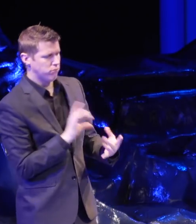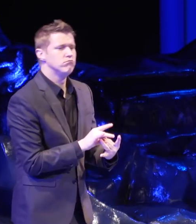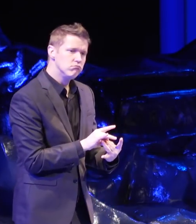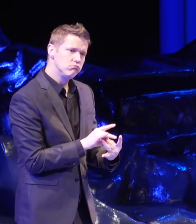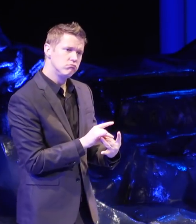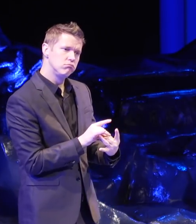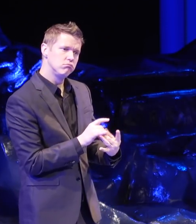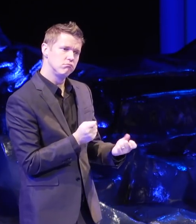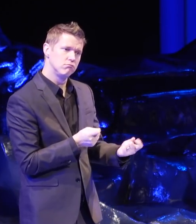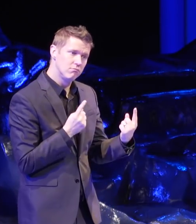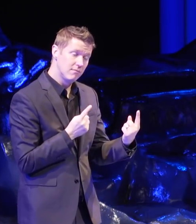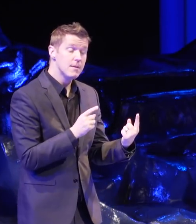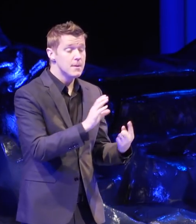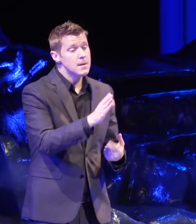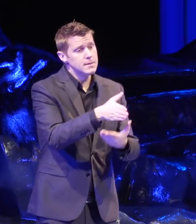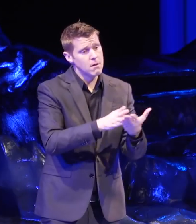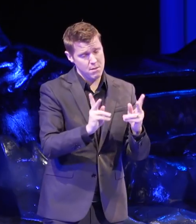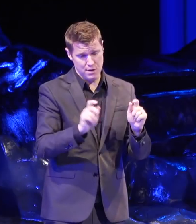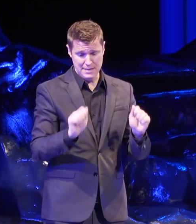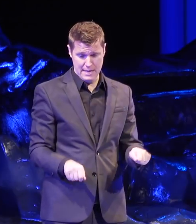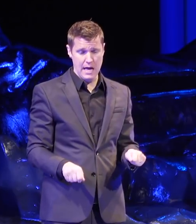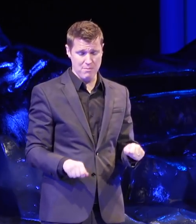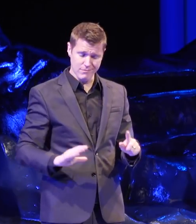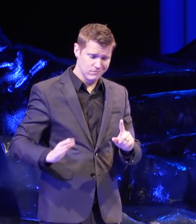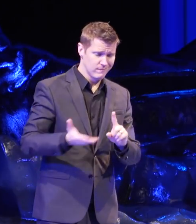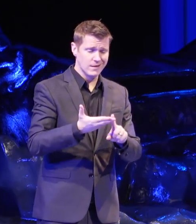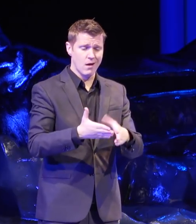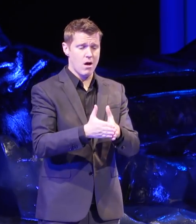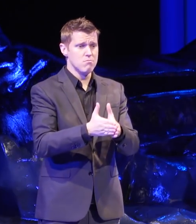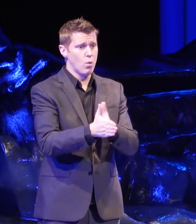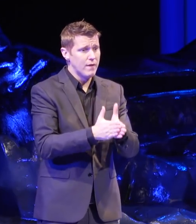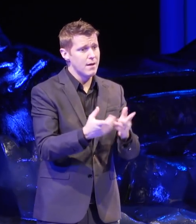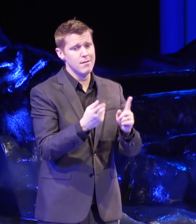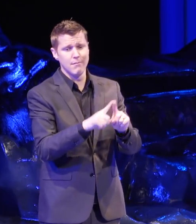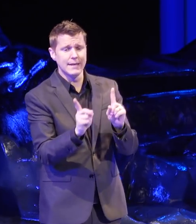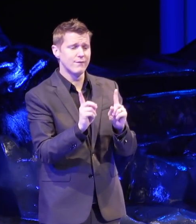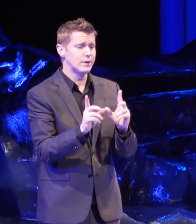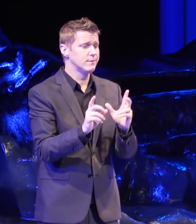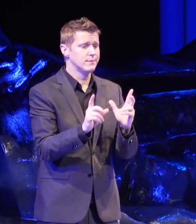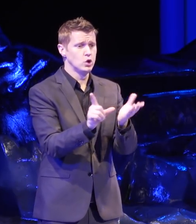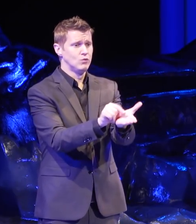Some people can be convinced and motivated by editorials in the newspaper.